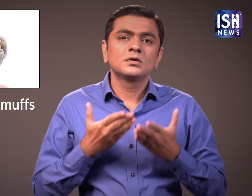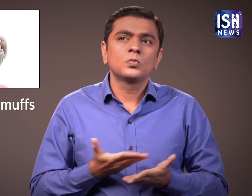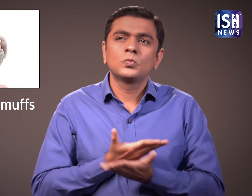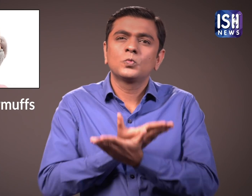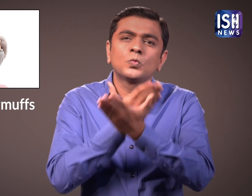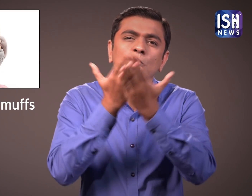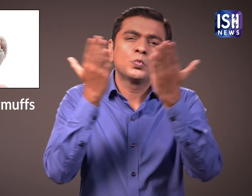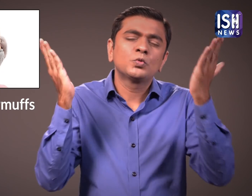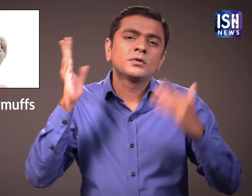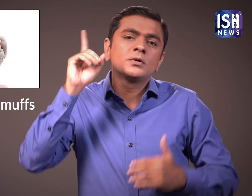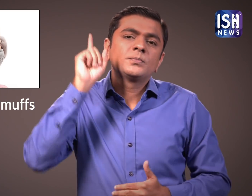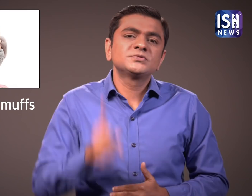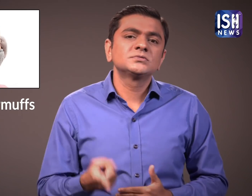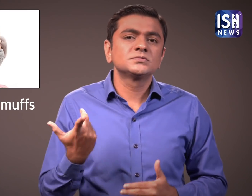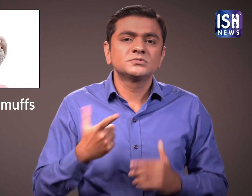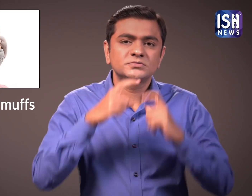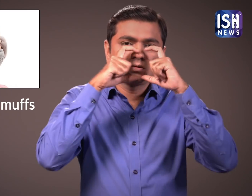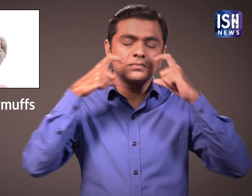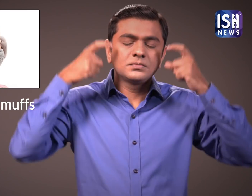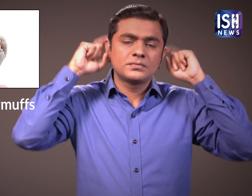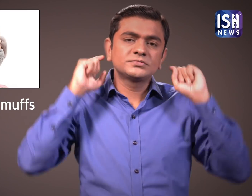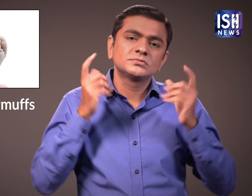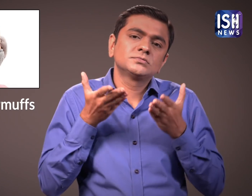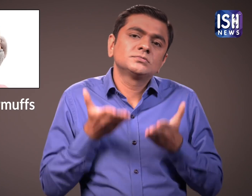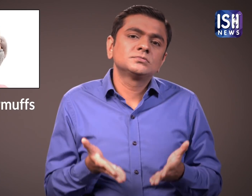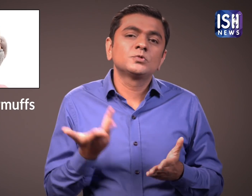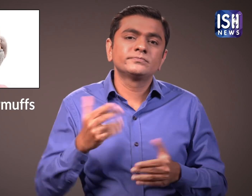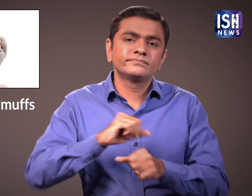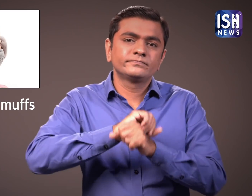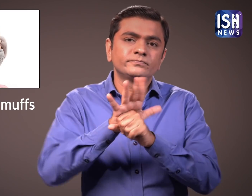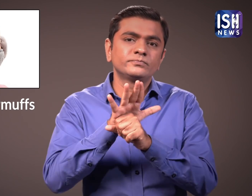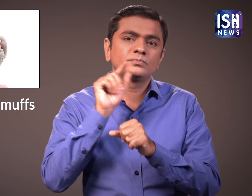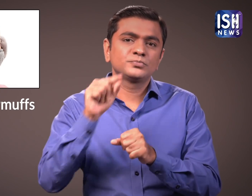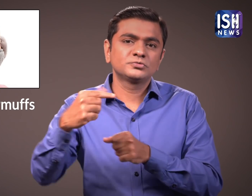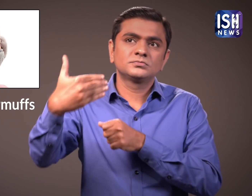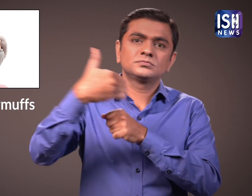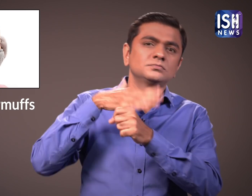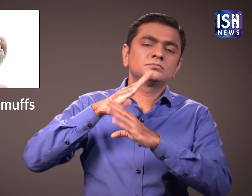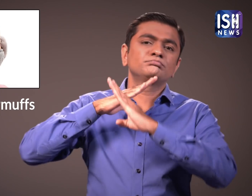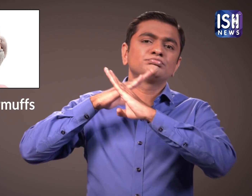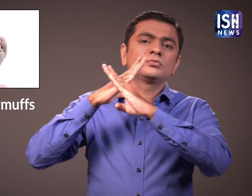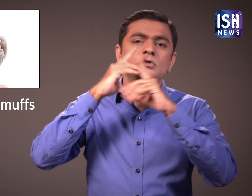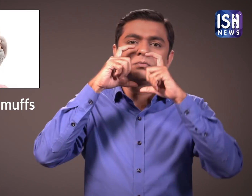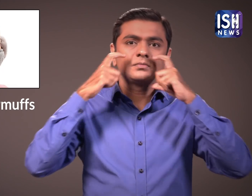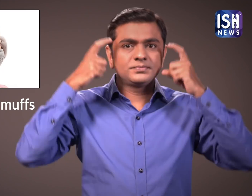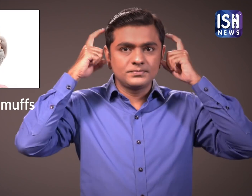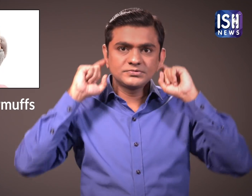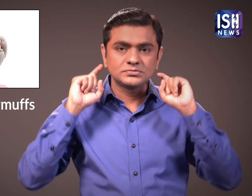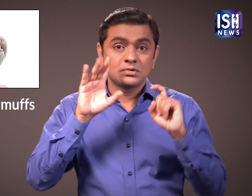Nowadays, in order to protect ourself from coronavirus, we are all used to wearing masks.